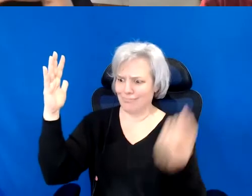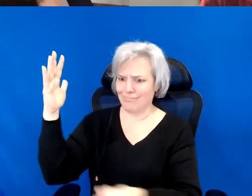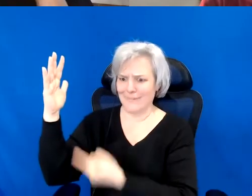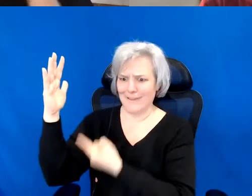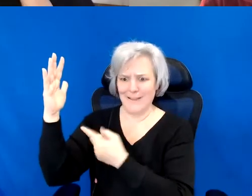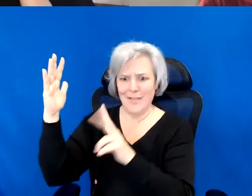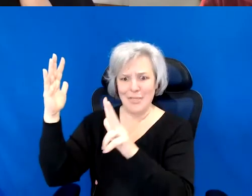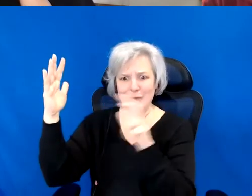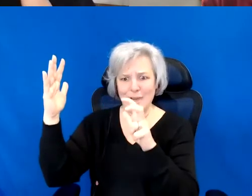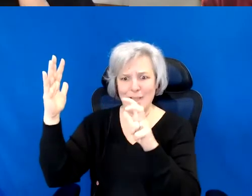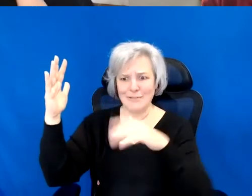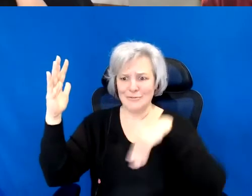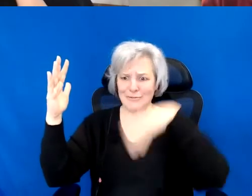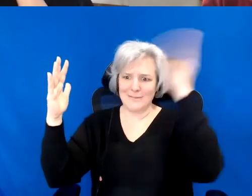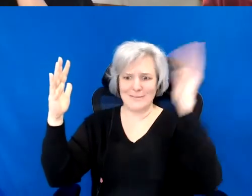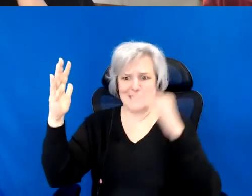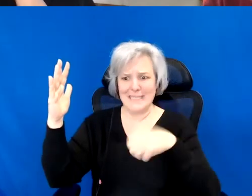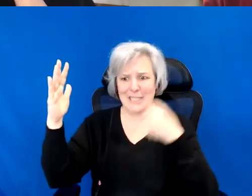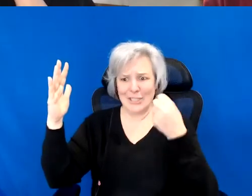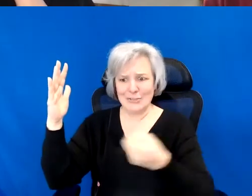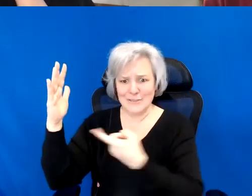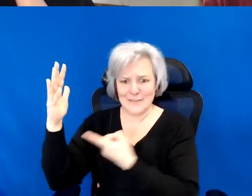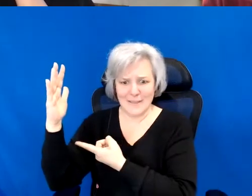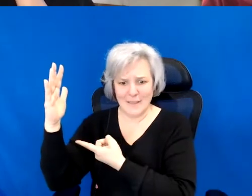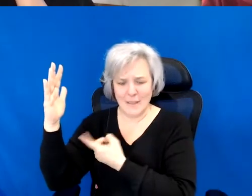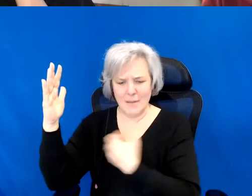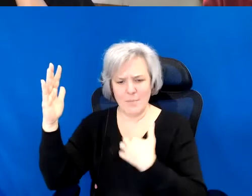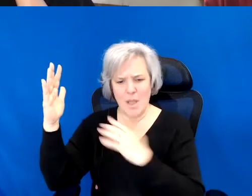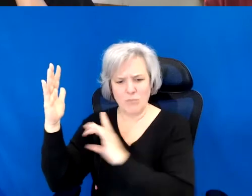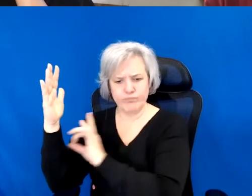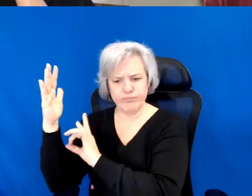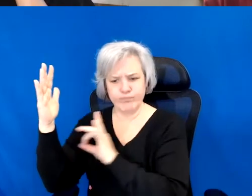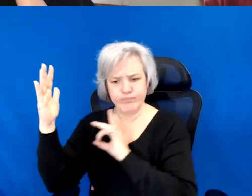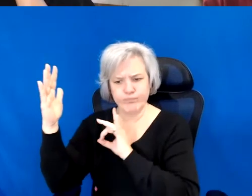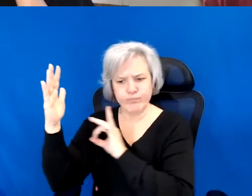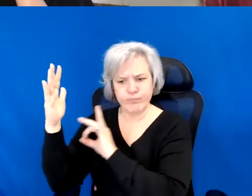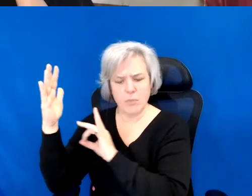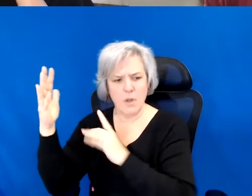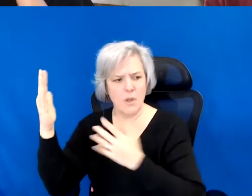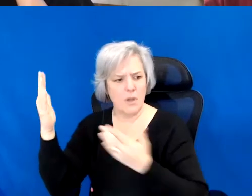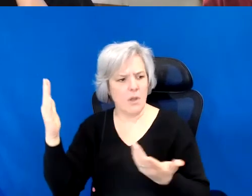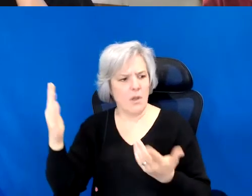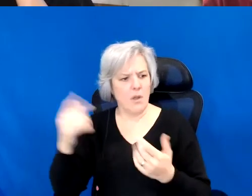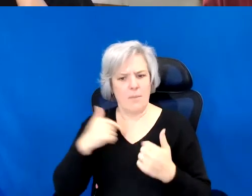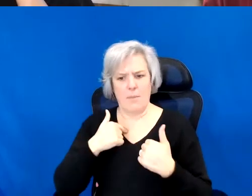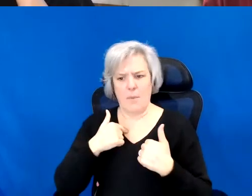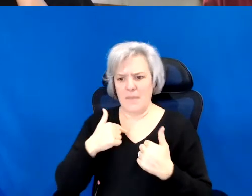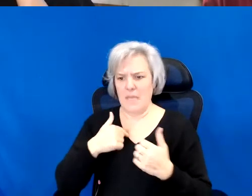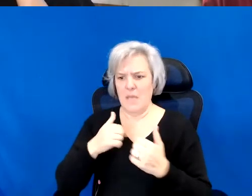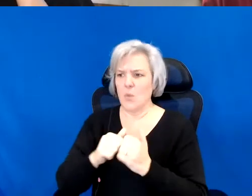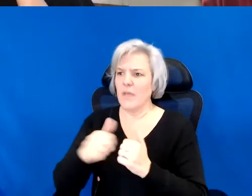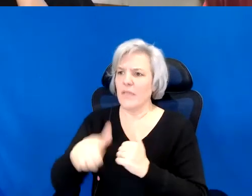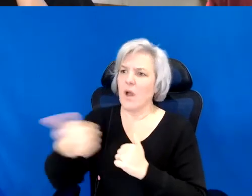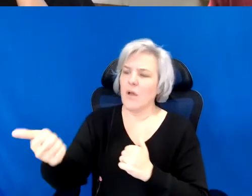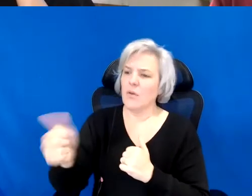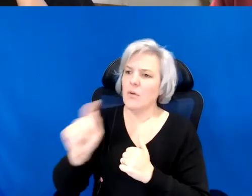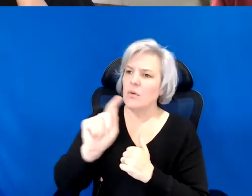plus years. Or the relations of ourselves to the other